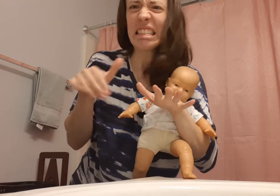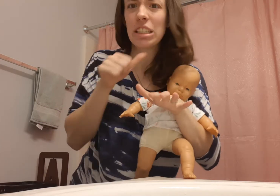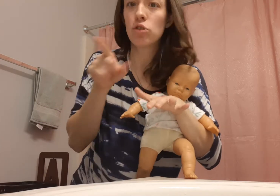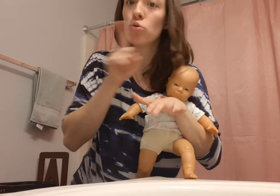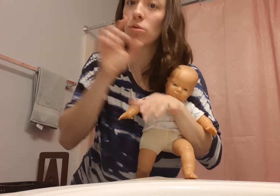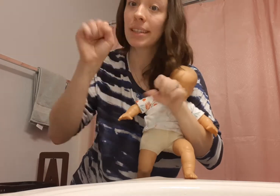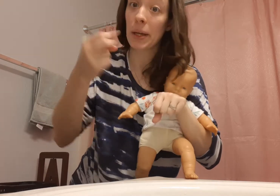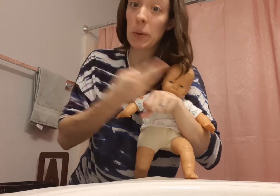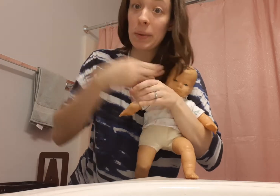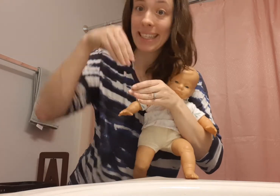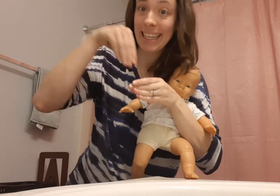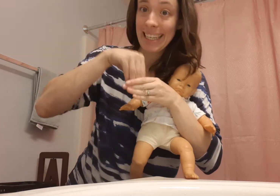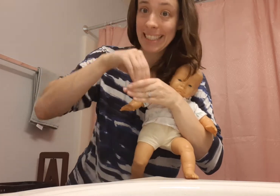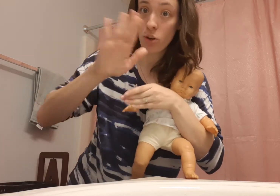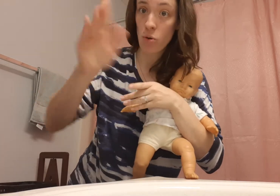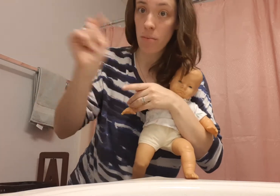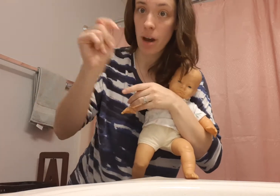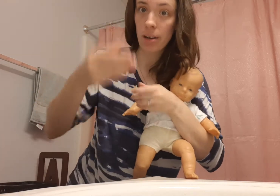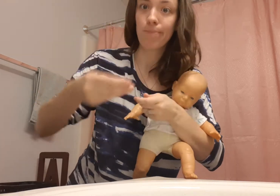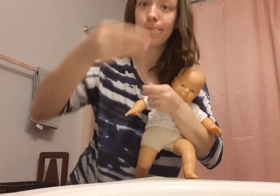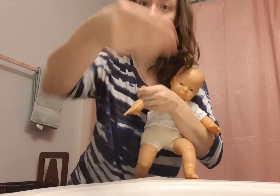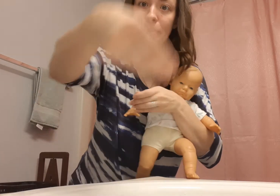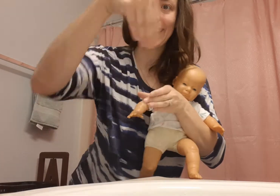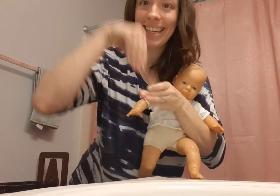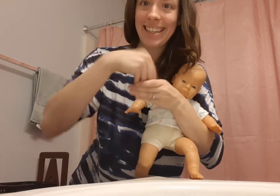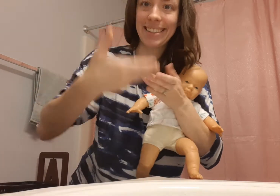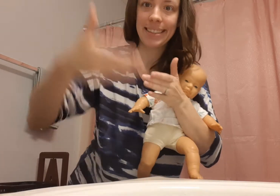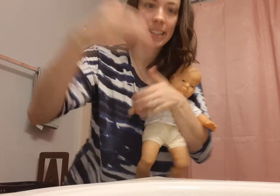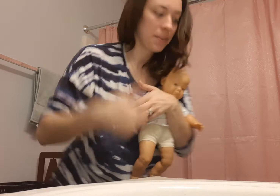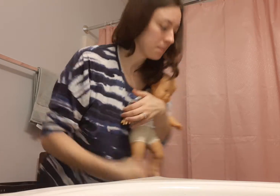You can use a mini potty insert, and put it in the sink.